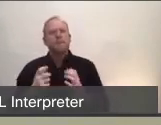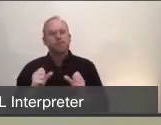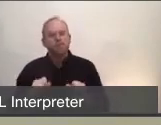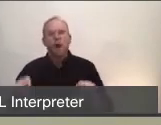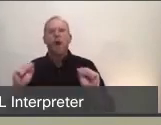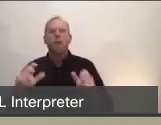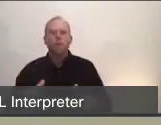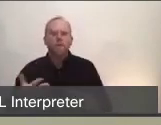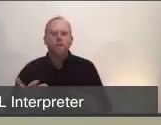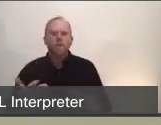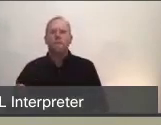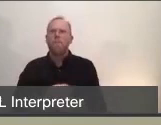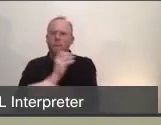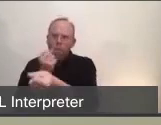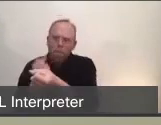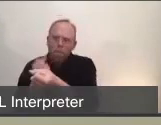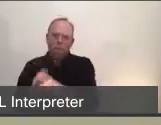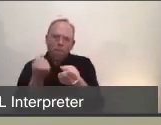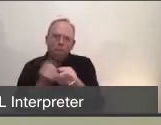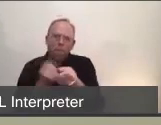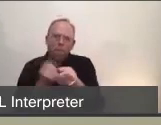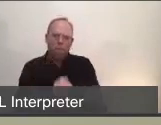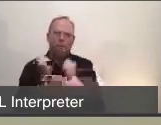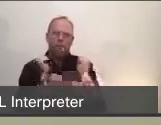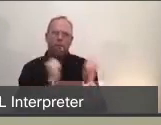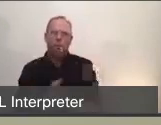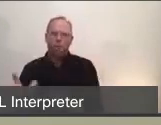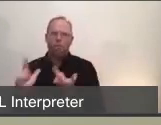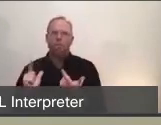to provide the supports to these facilities, so we don't see what we've seen in other communities,